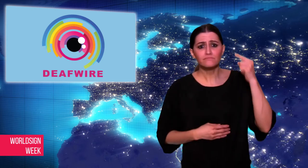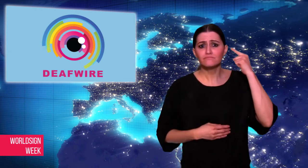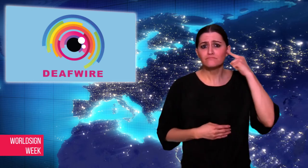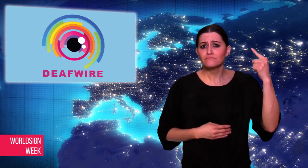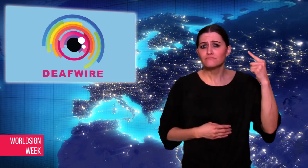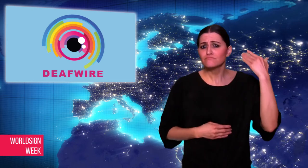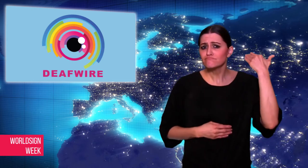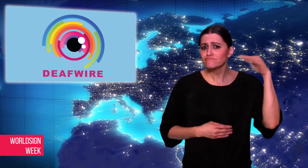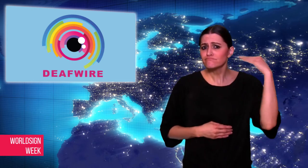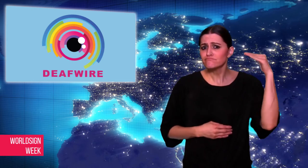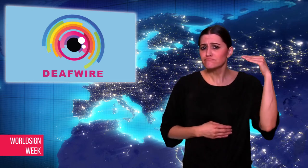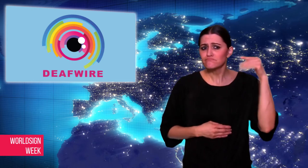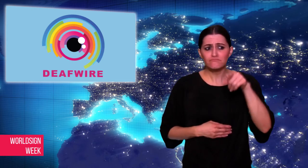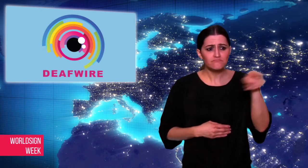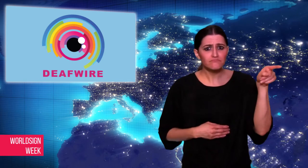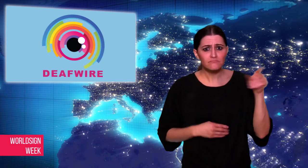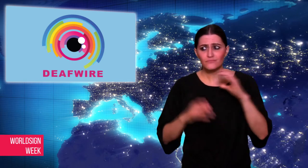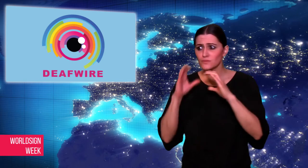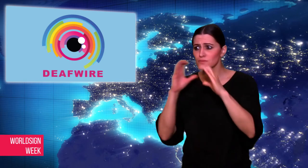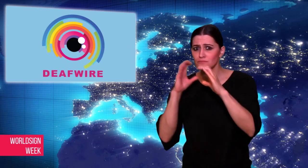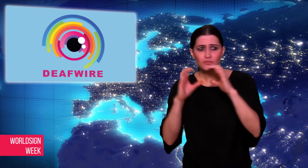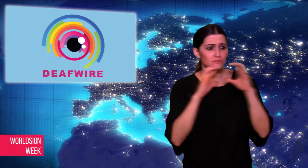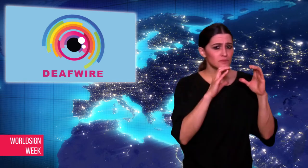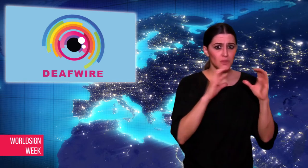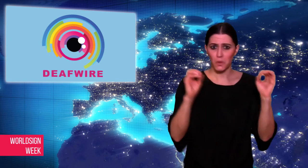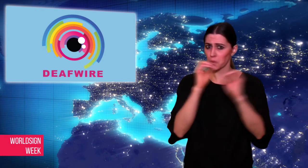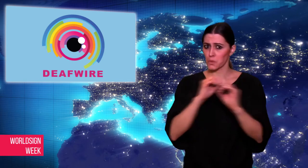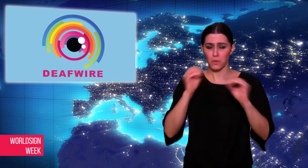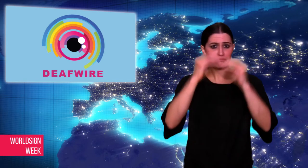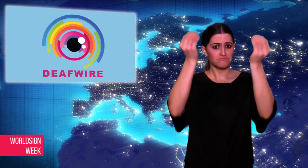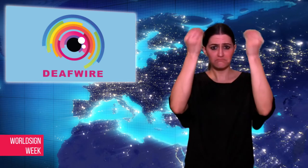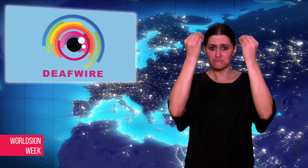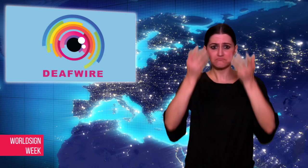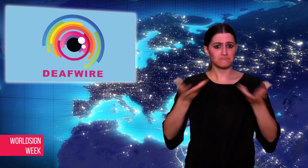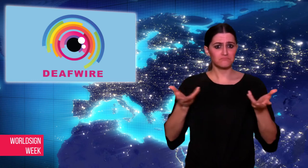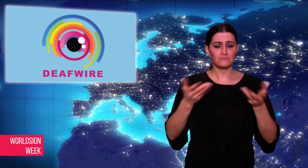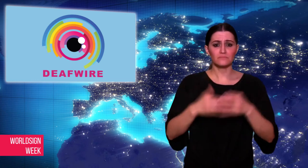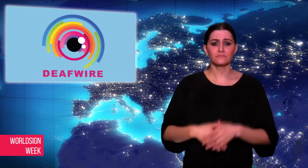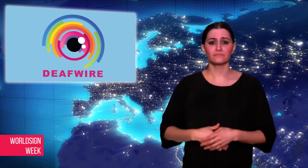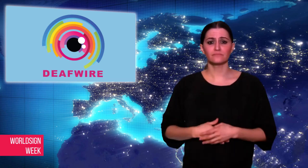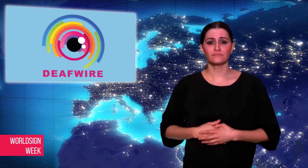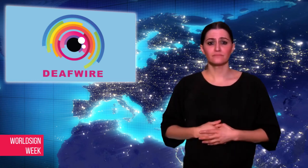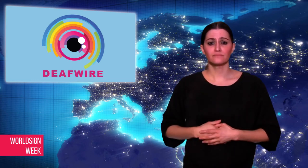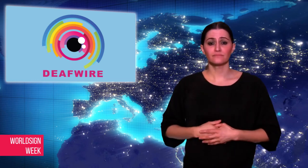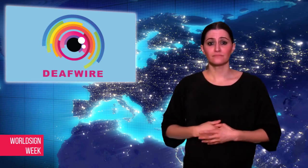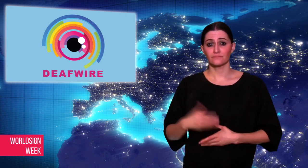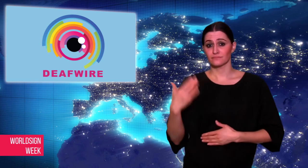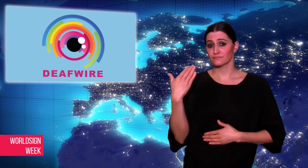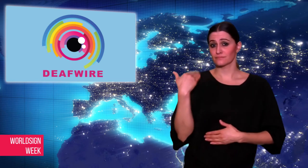hard of hearing citizens. An